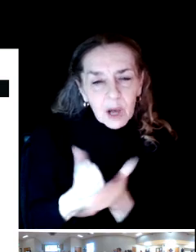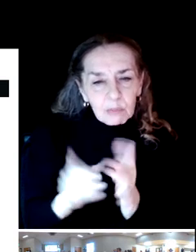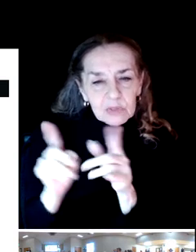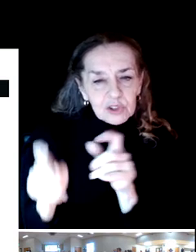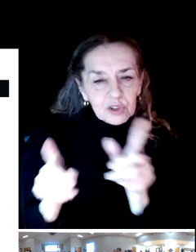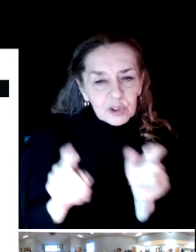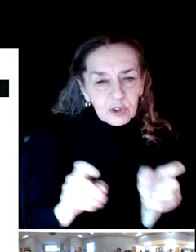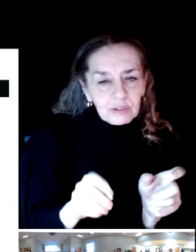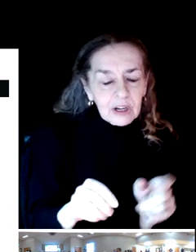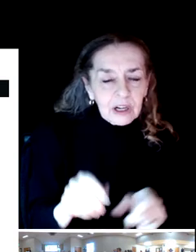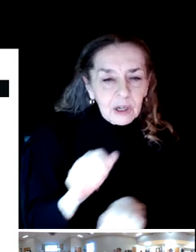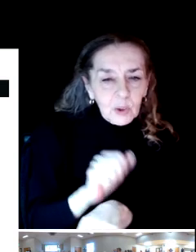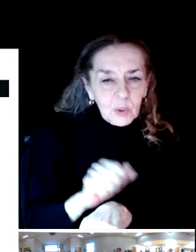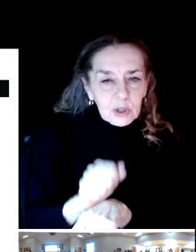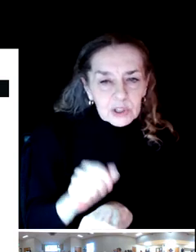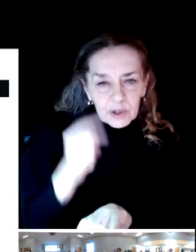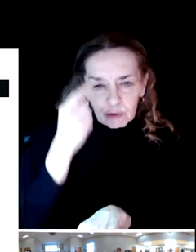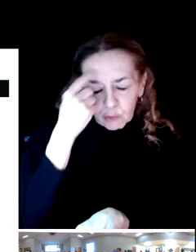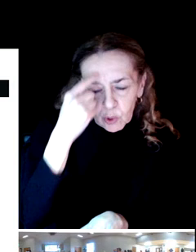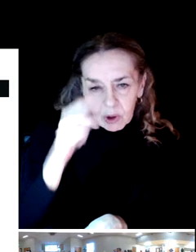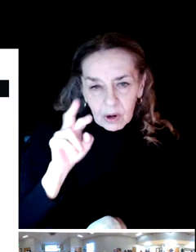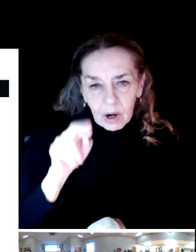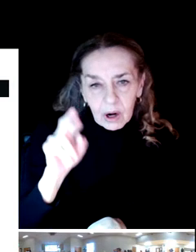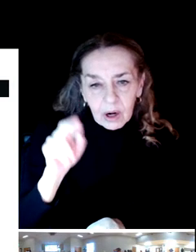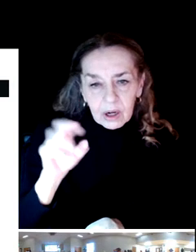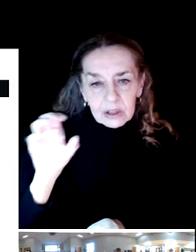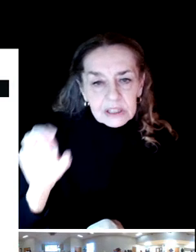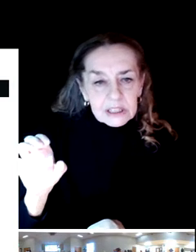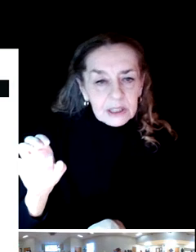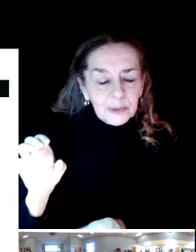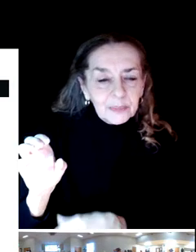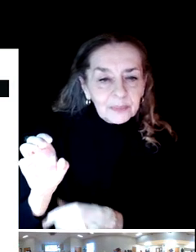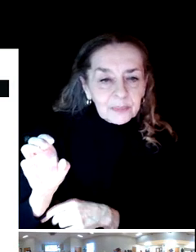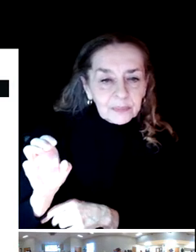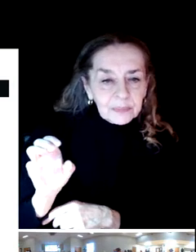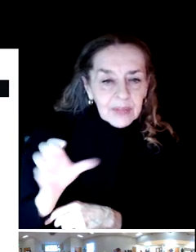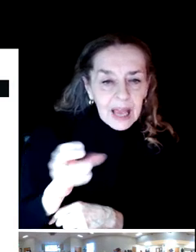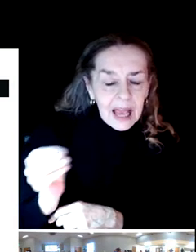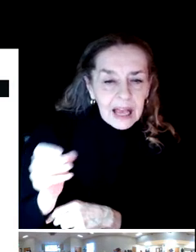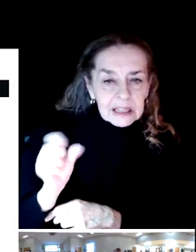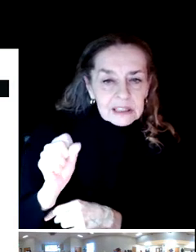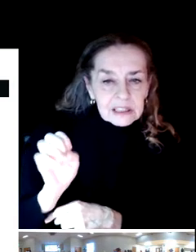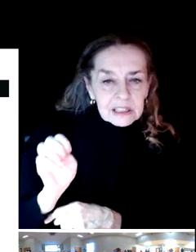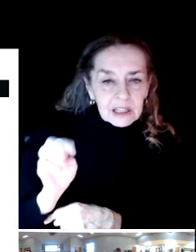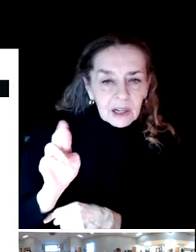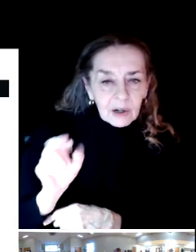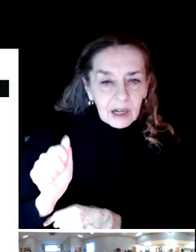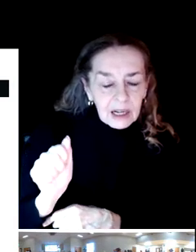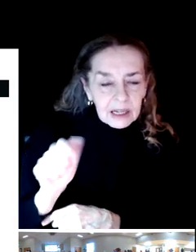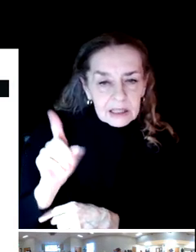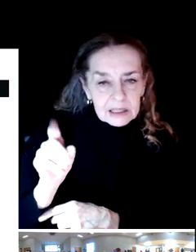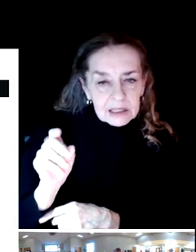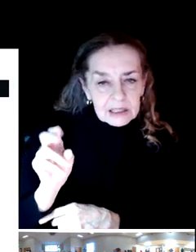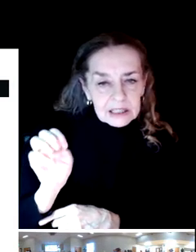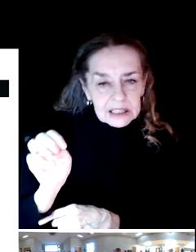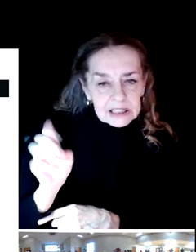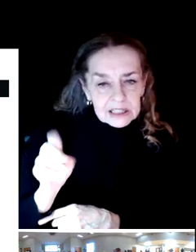RRC is are our survey firm and Sierra Design is a landscape architect firm that will be